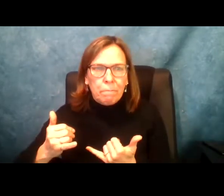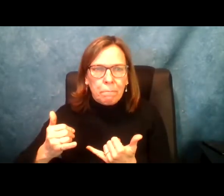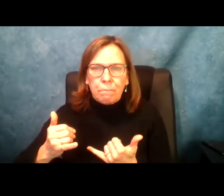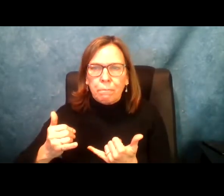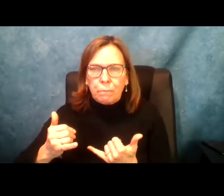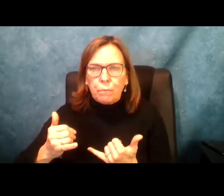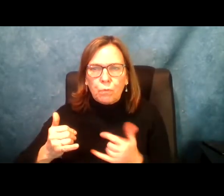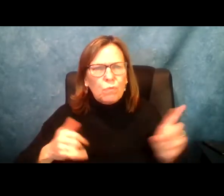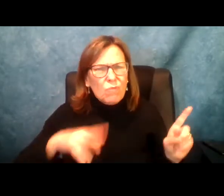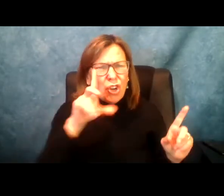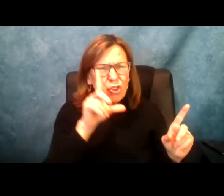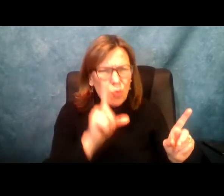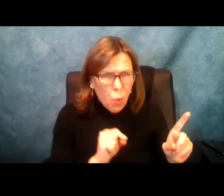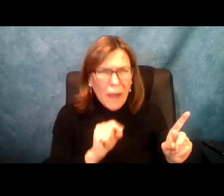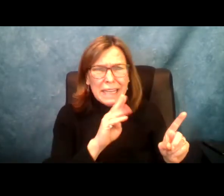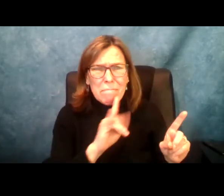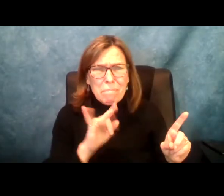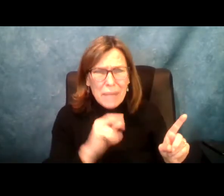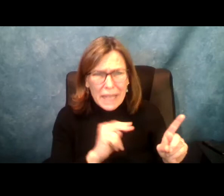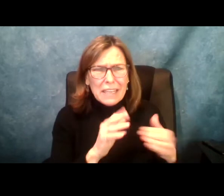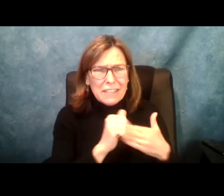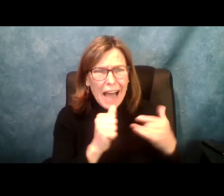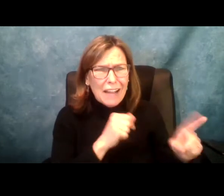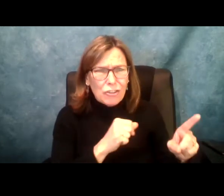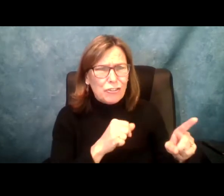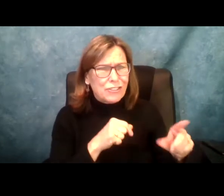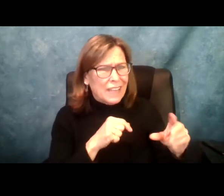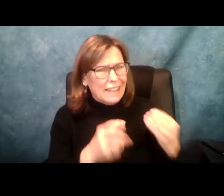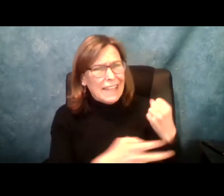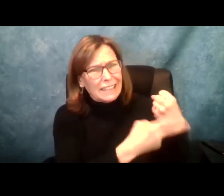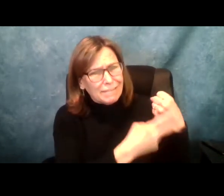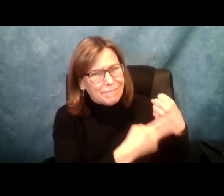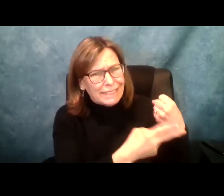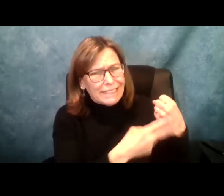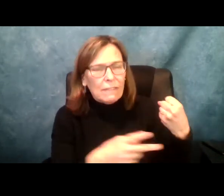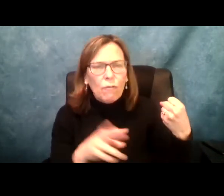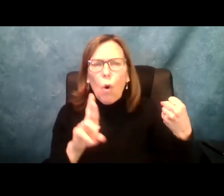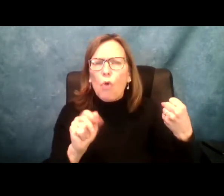conditions here in home care. We need that money now. We